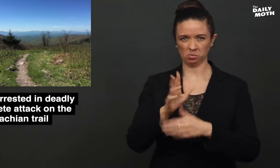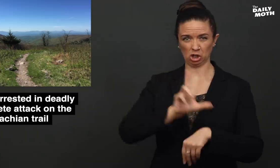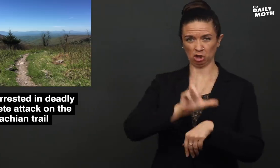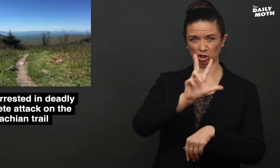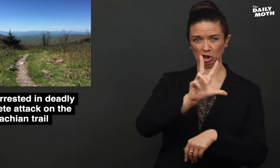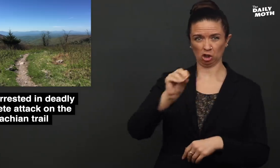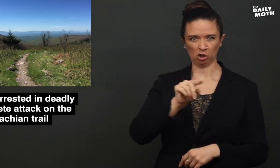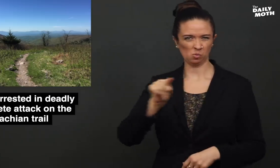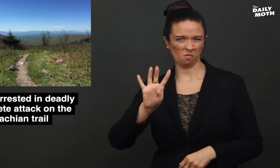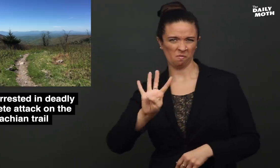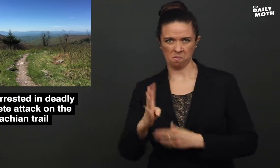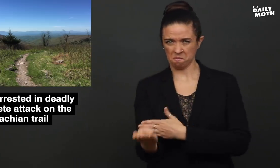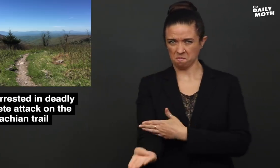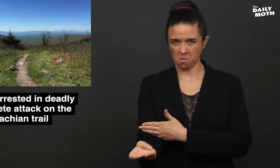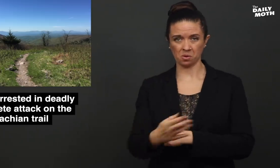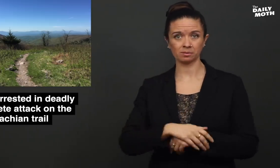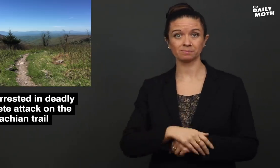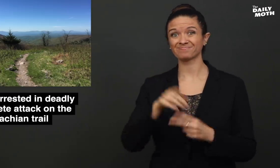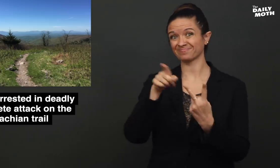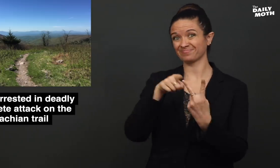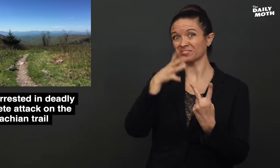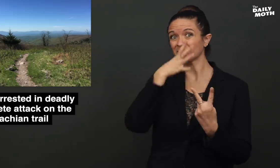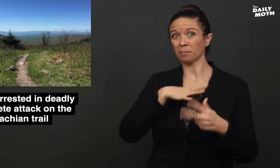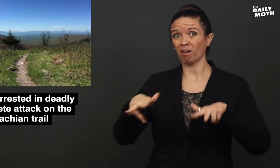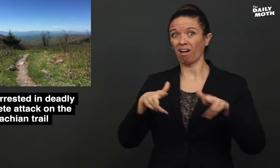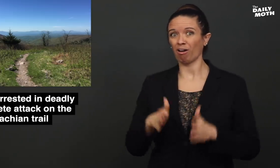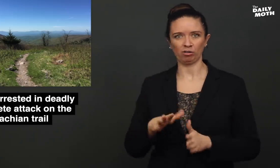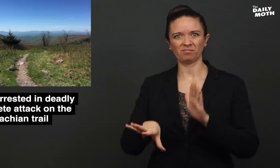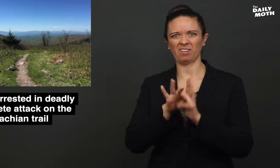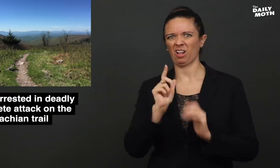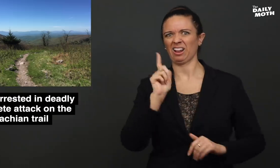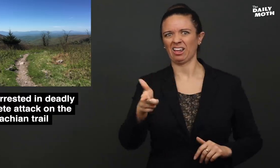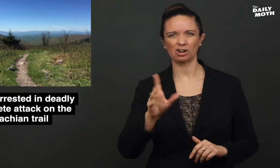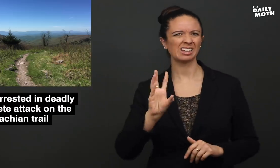between 3:30am to 4am. The female hiker was found later,